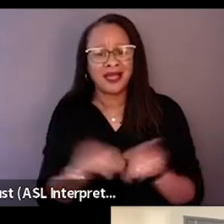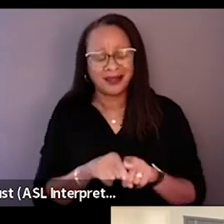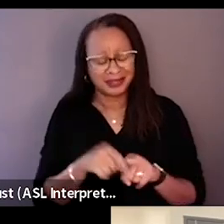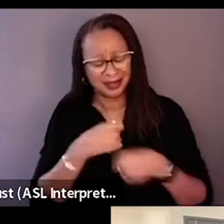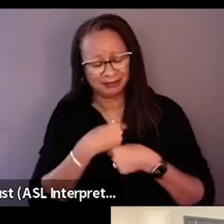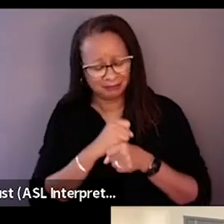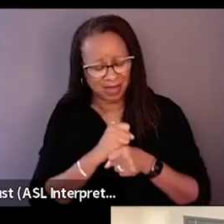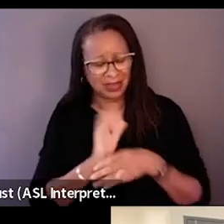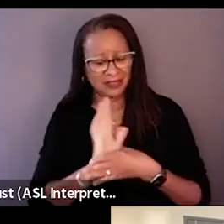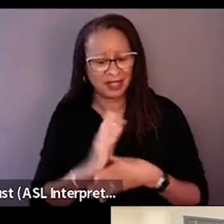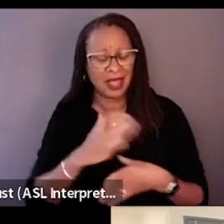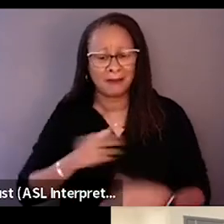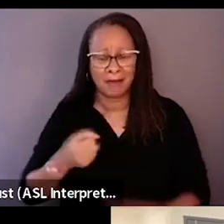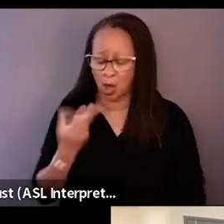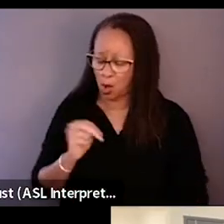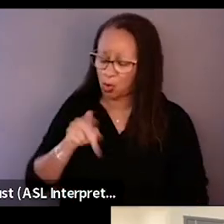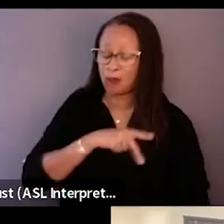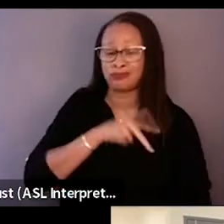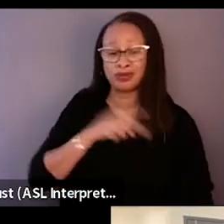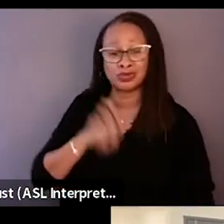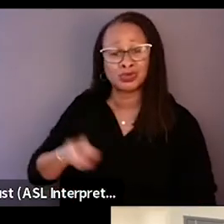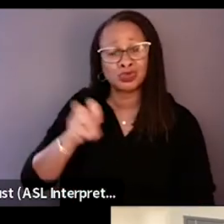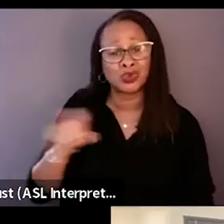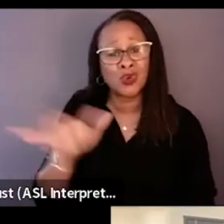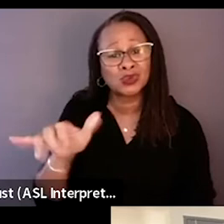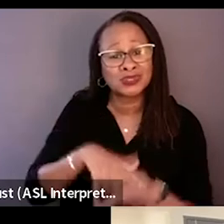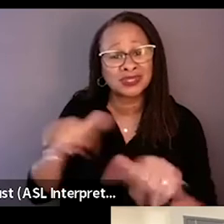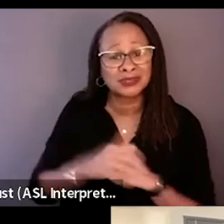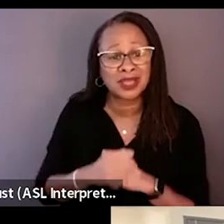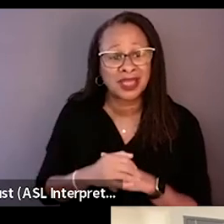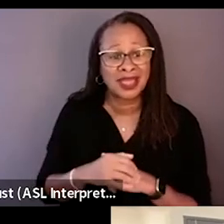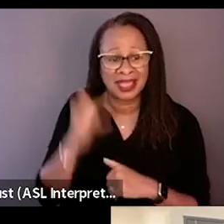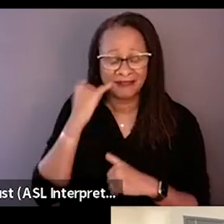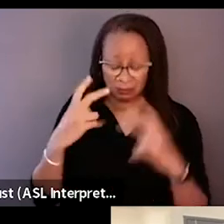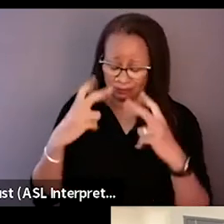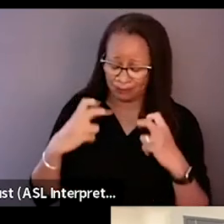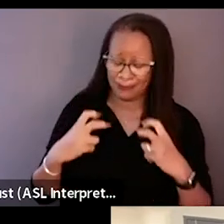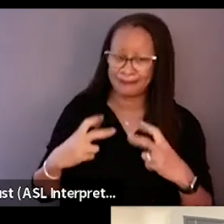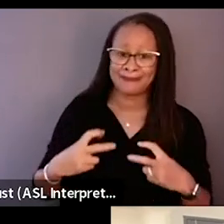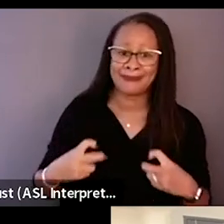I'm going on my own personal journey too. This film becomes self interrogating in a way that it needs to be,